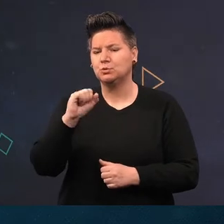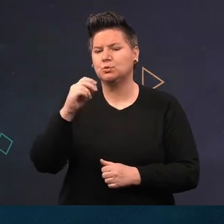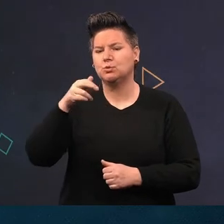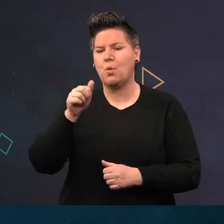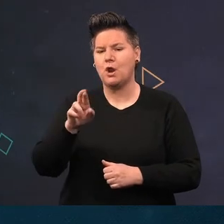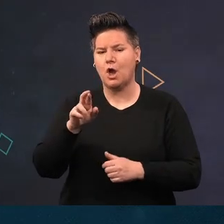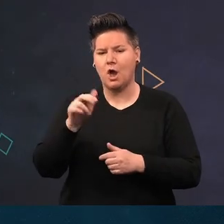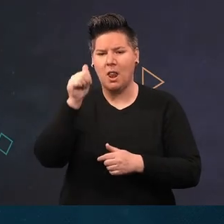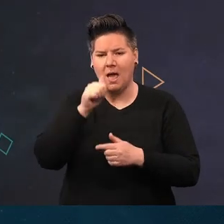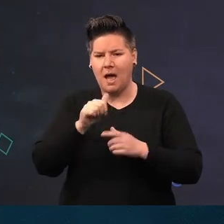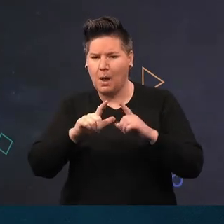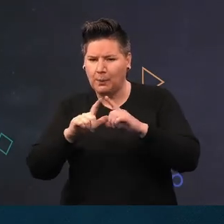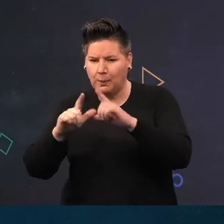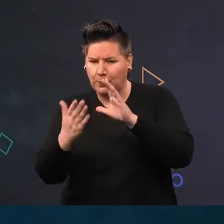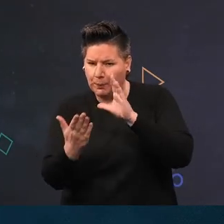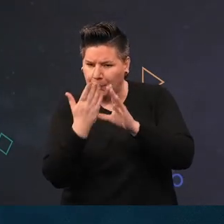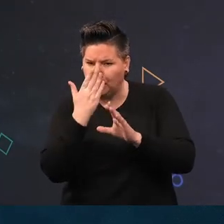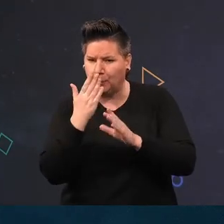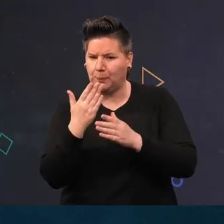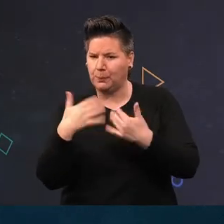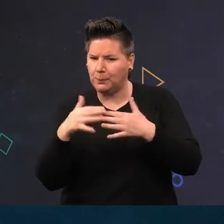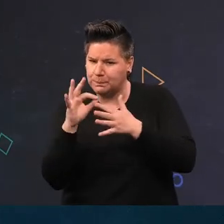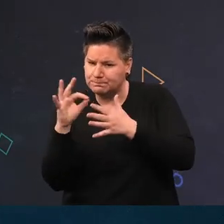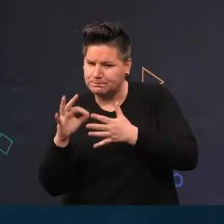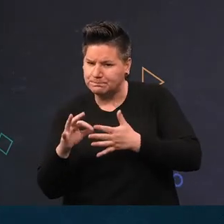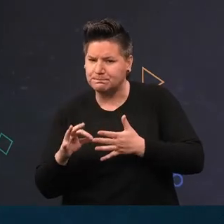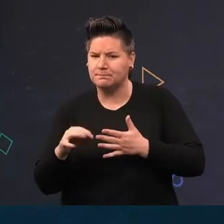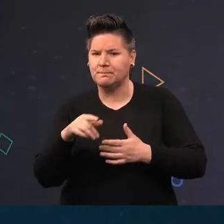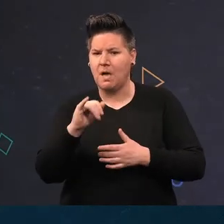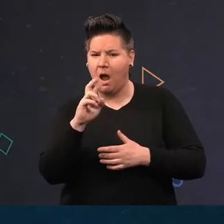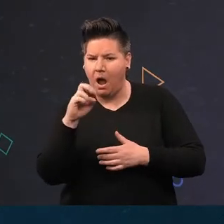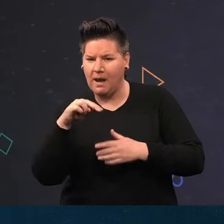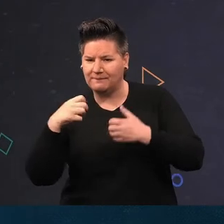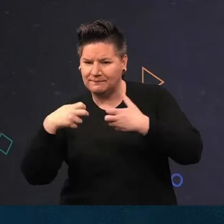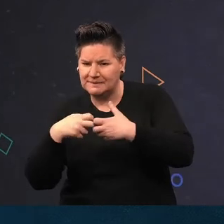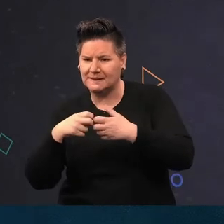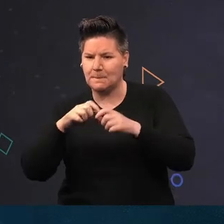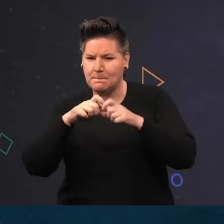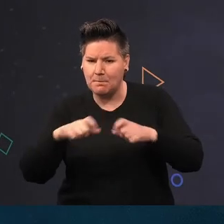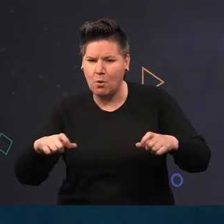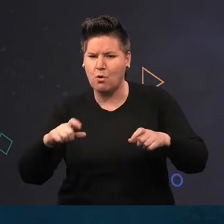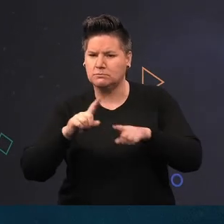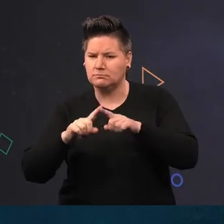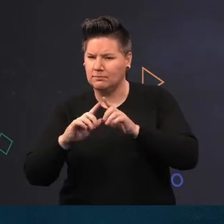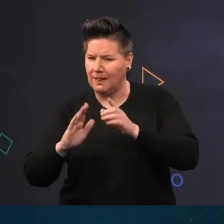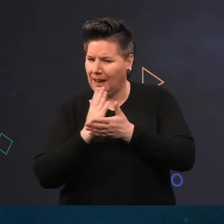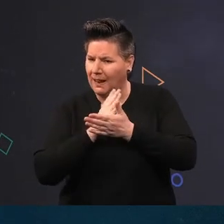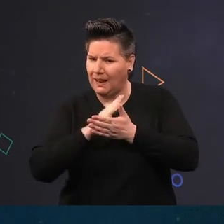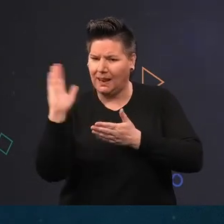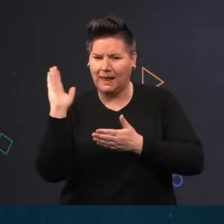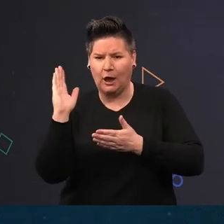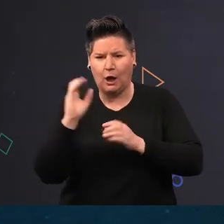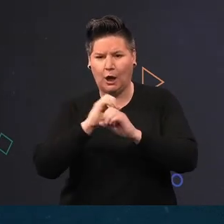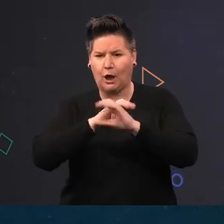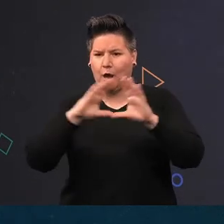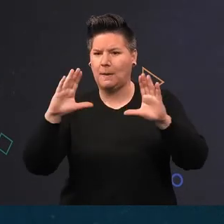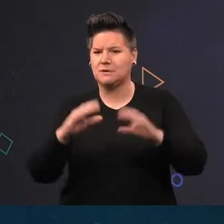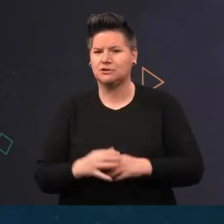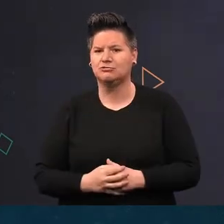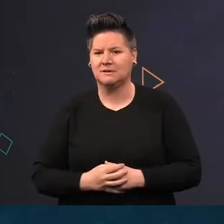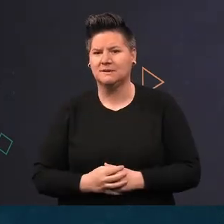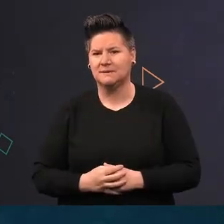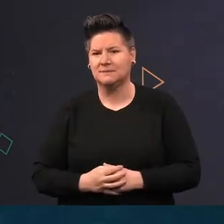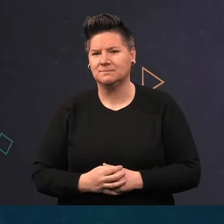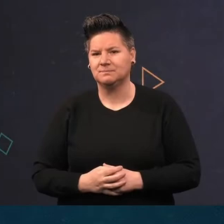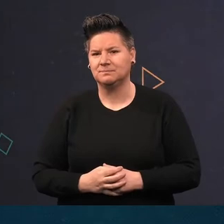you to see features. Iron fittings and boards can be seen quite clearly on the side-scan imagery